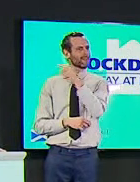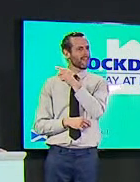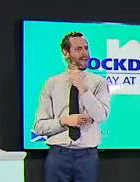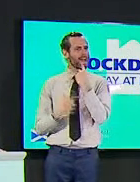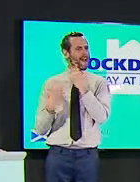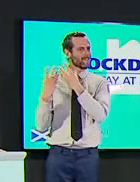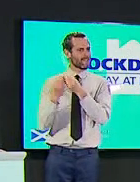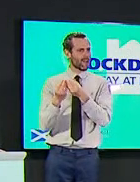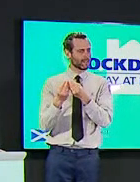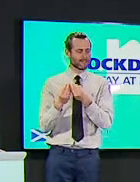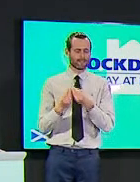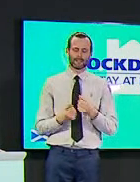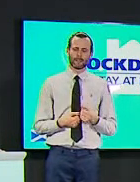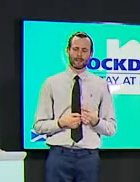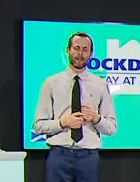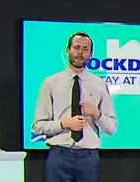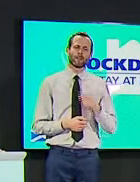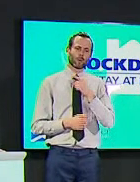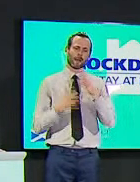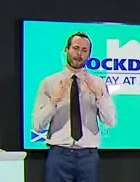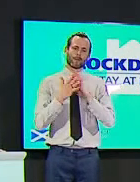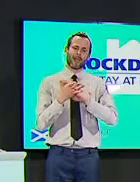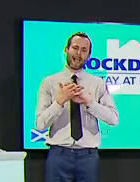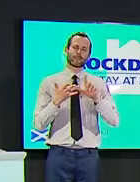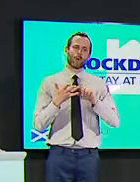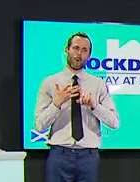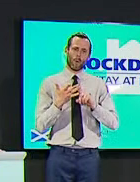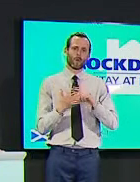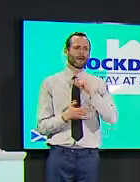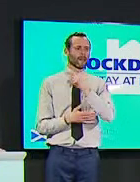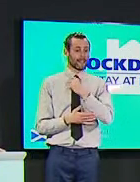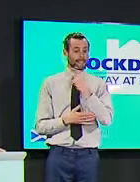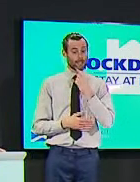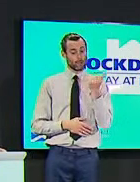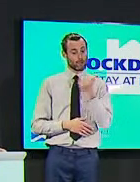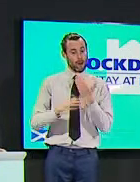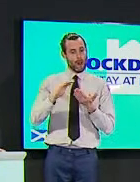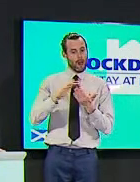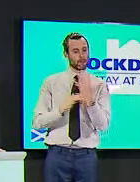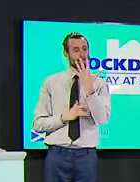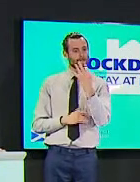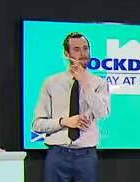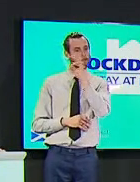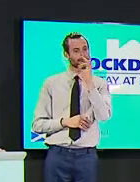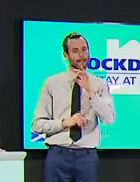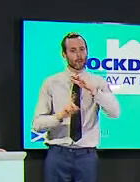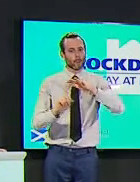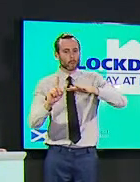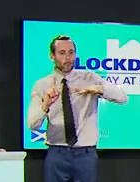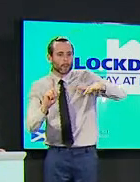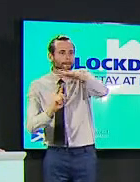using as i understand is based on a wider measure of the whole testing program and it could perhaps